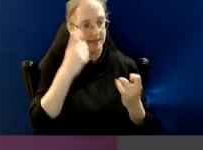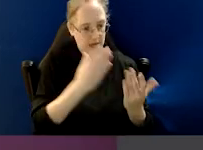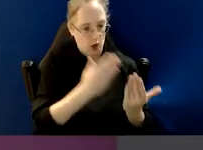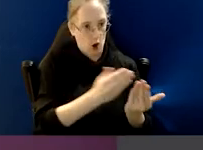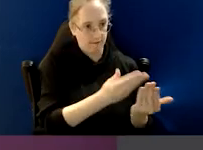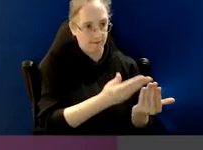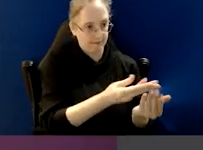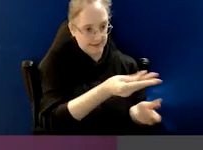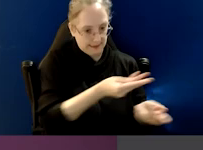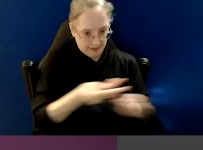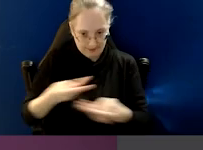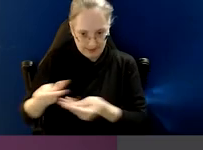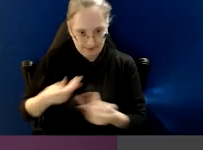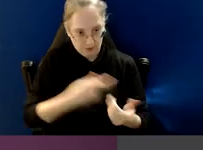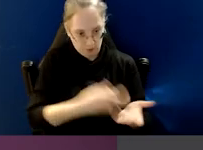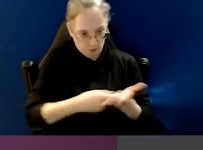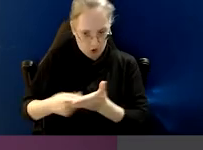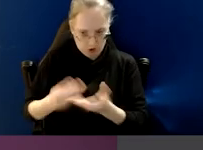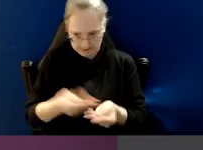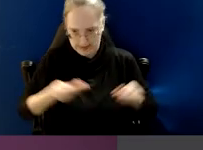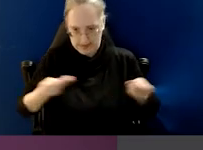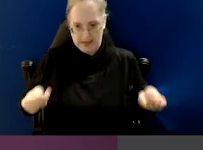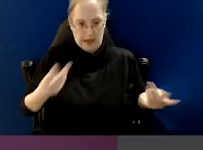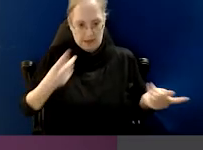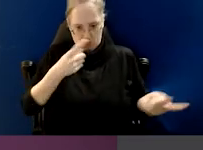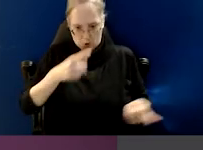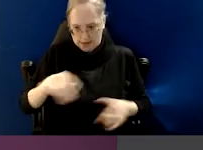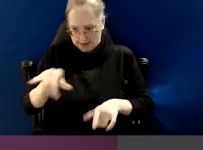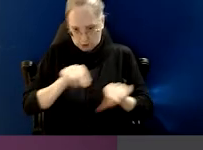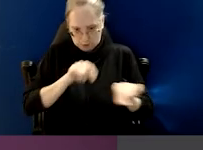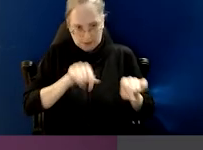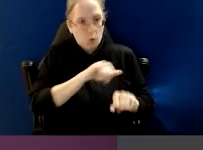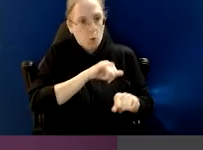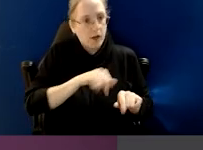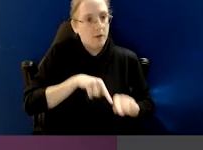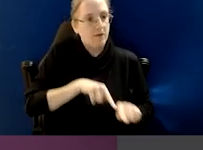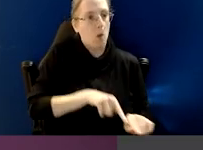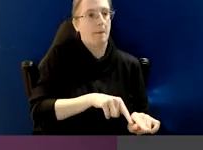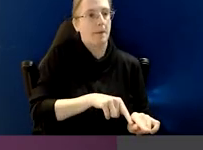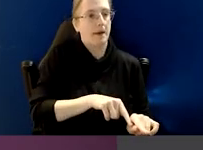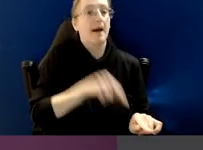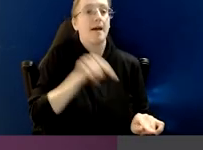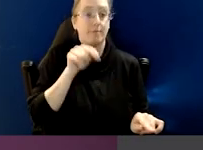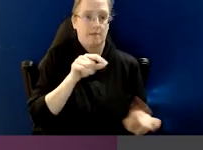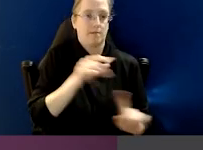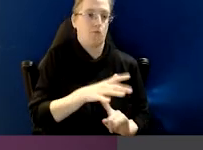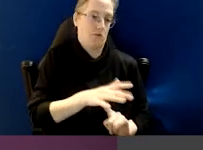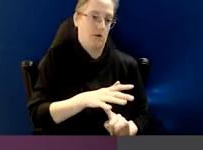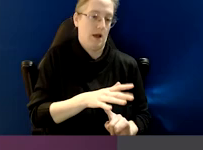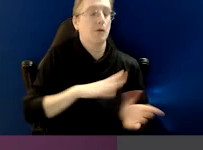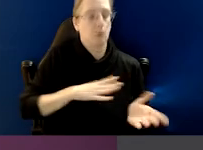so what factor I think is what I would be encouraging my successor